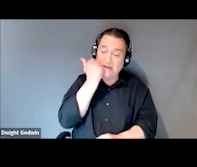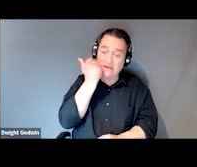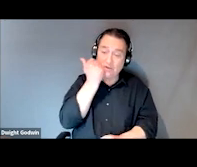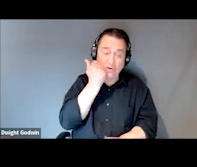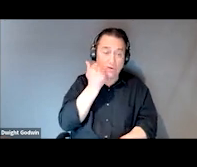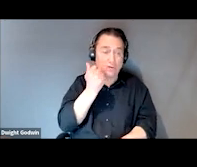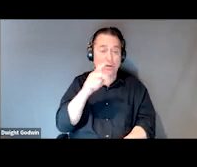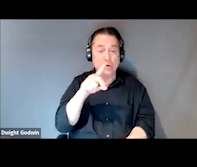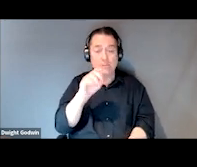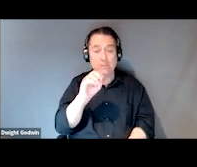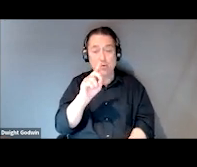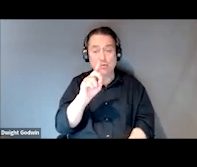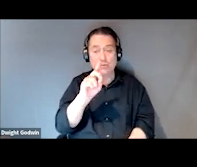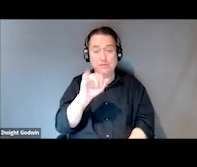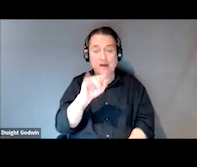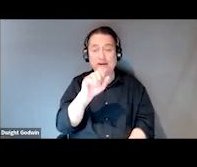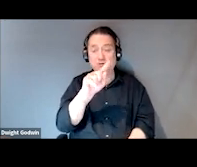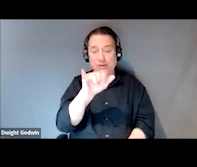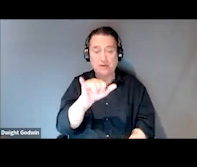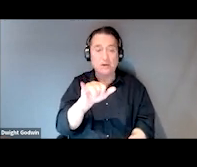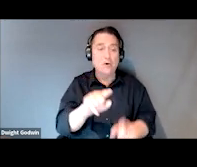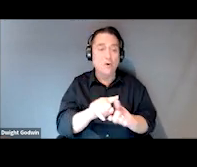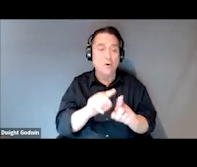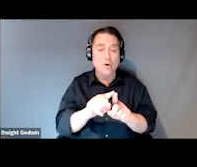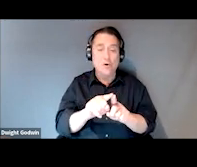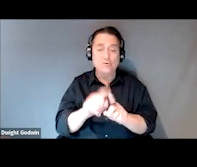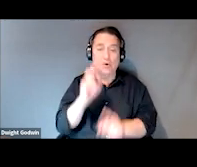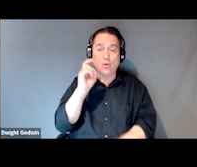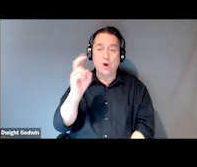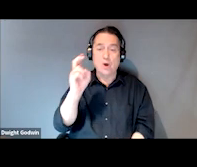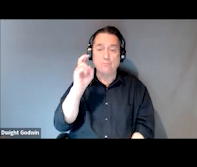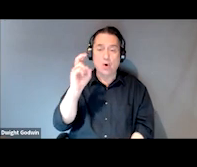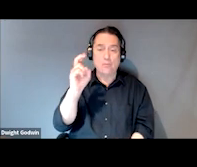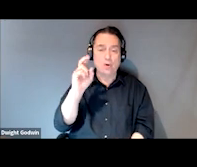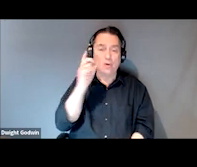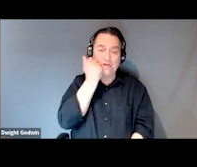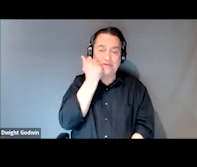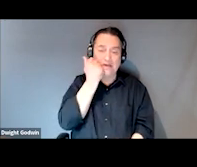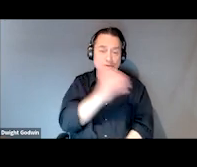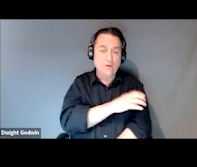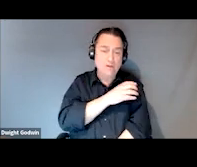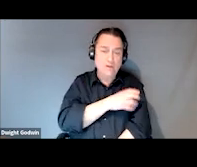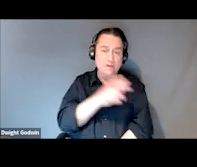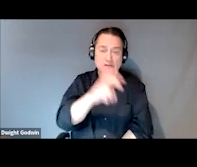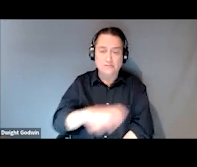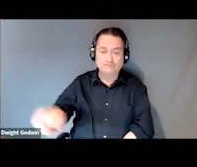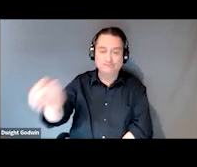We also have a mobile dental clinic that also is able to kind of travel or be stationary so